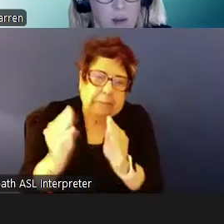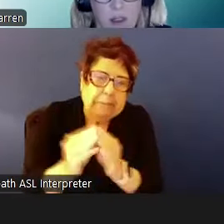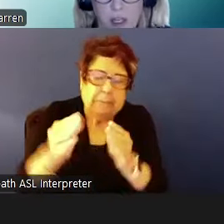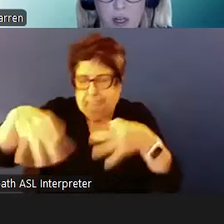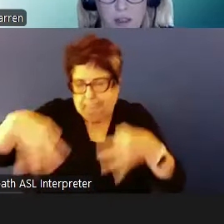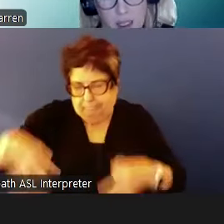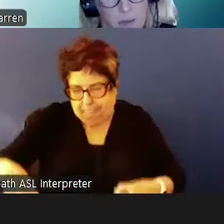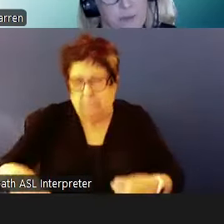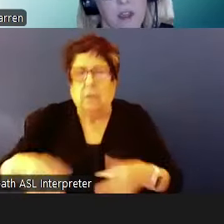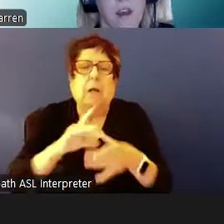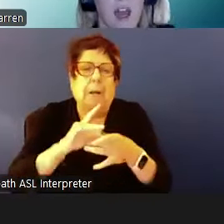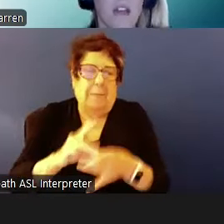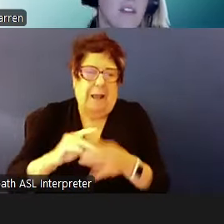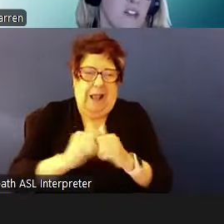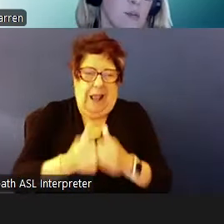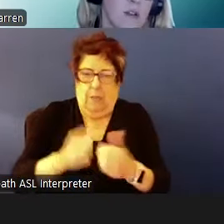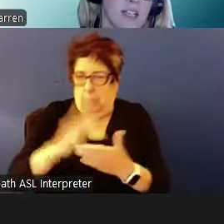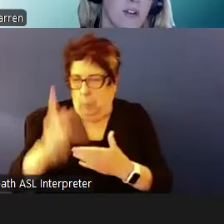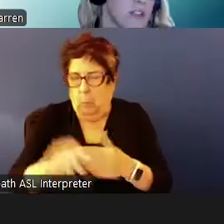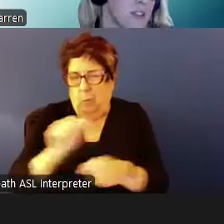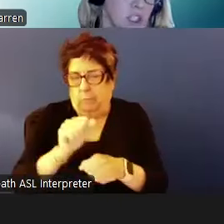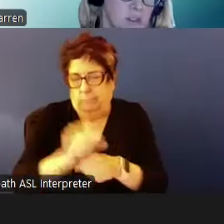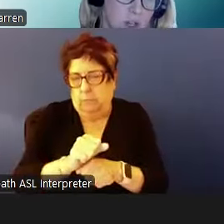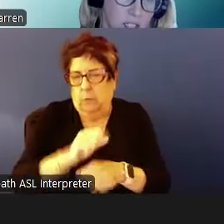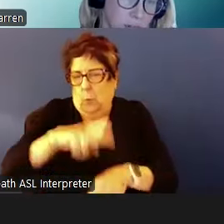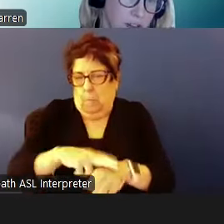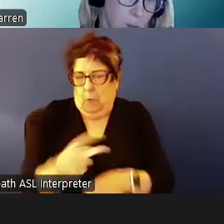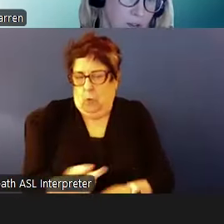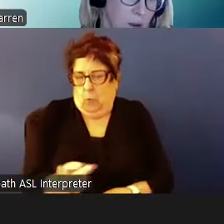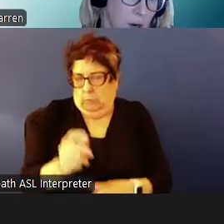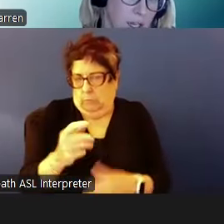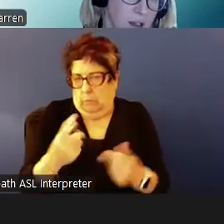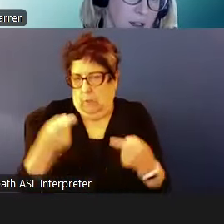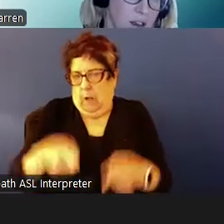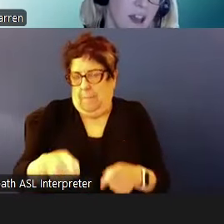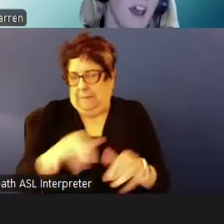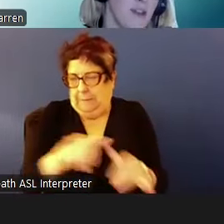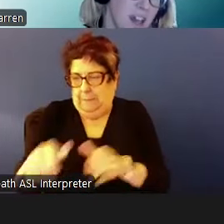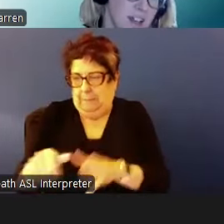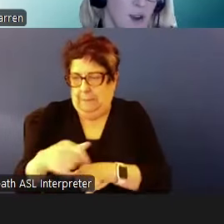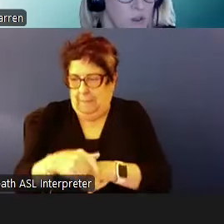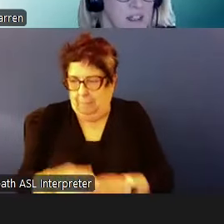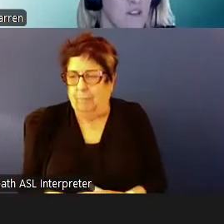happen concurrently. The family searches for unit on the private market and then, hopefully the